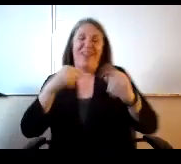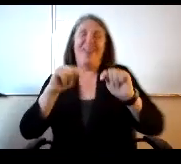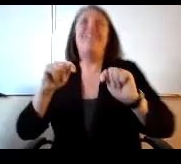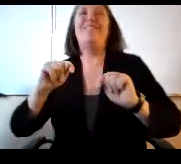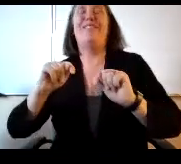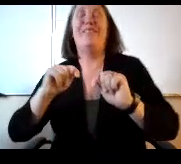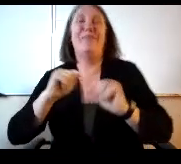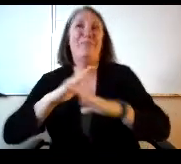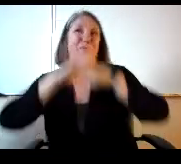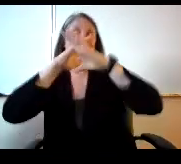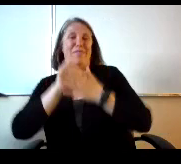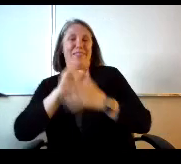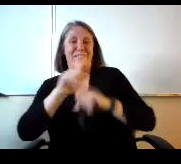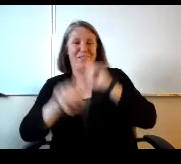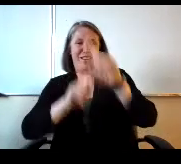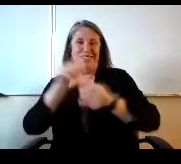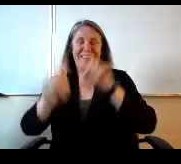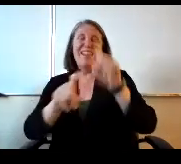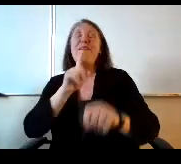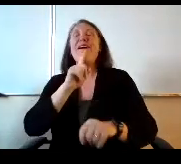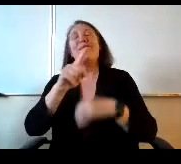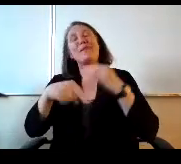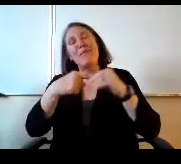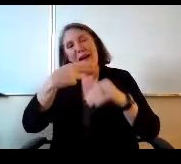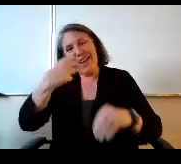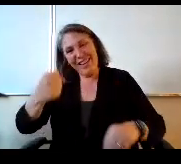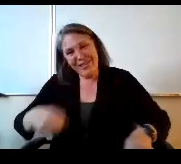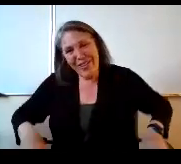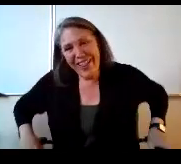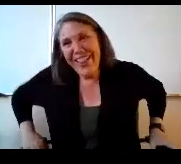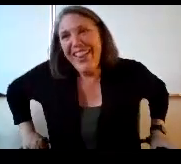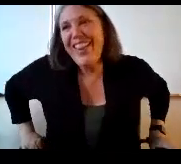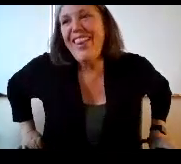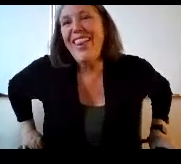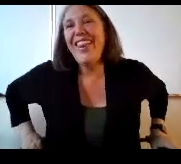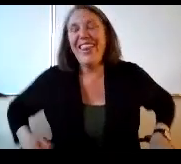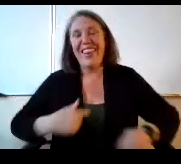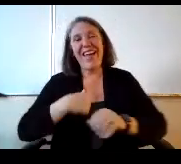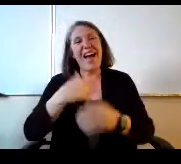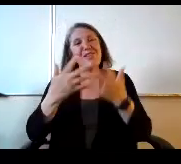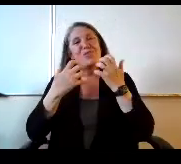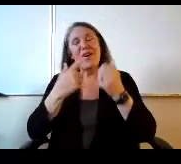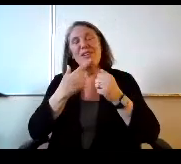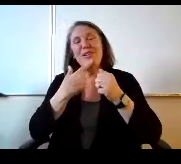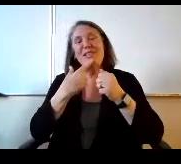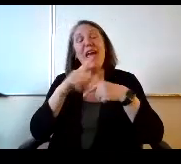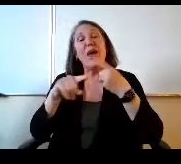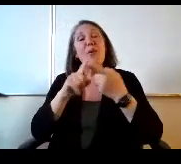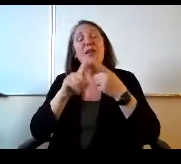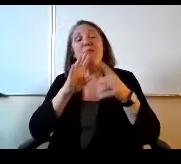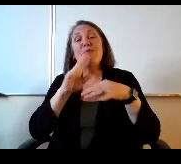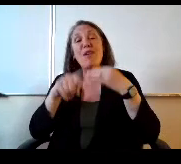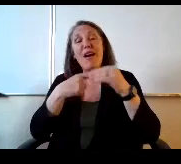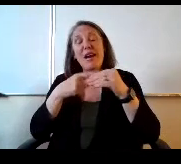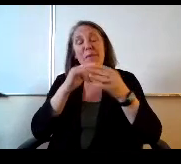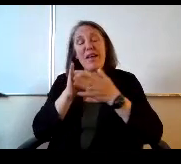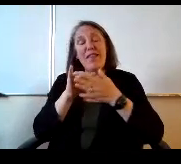Well, it was about high school. I was just gonna say when you were talking about that.